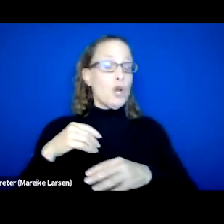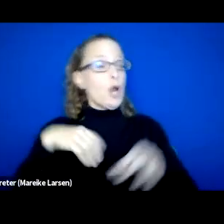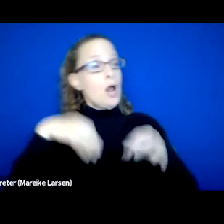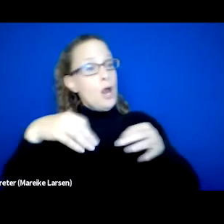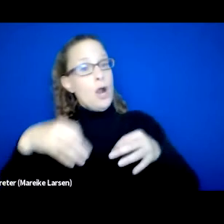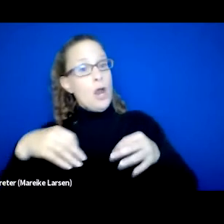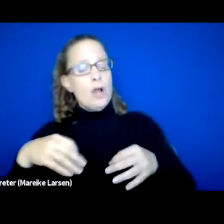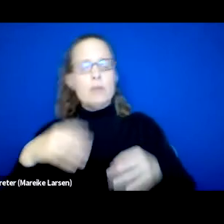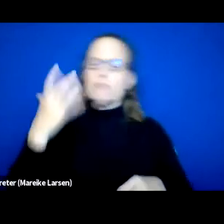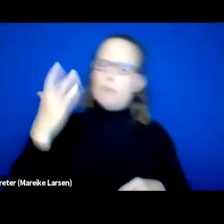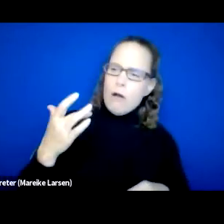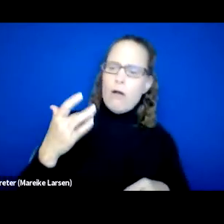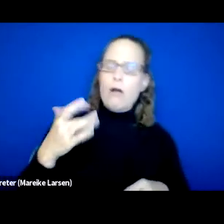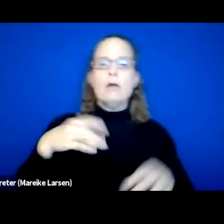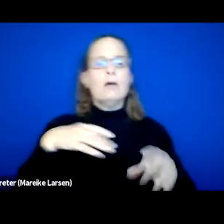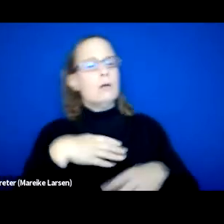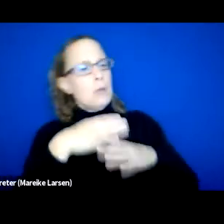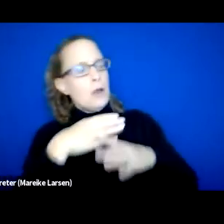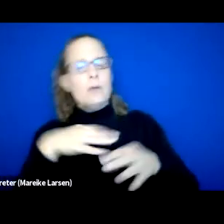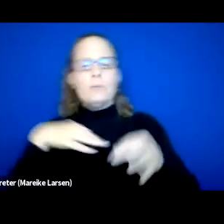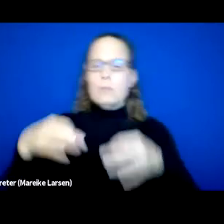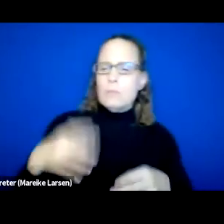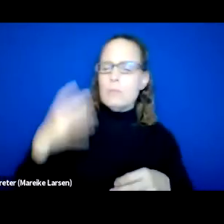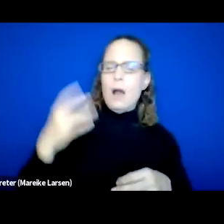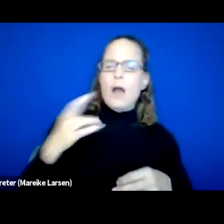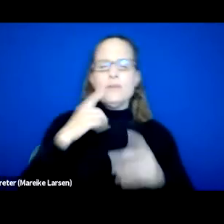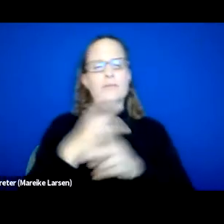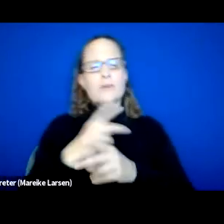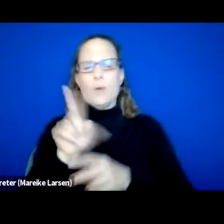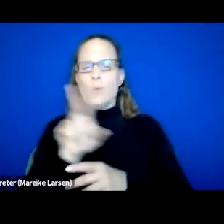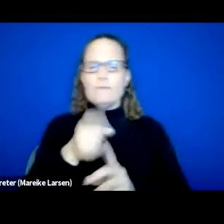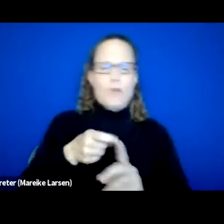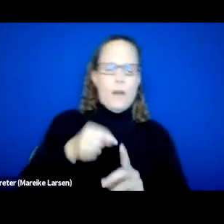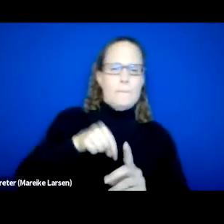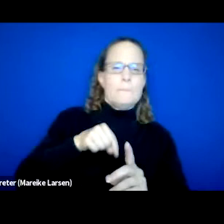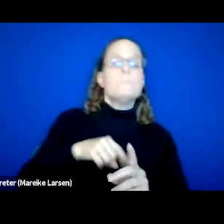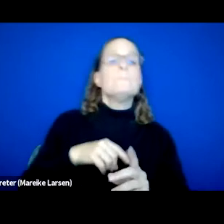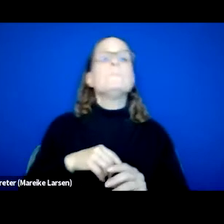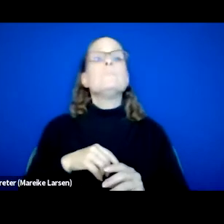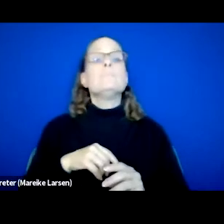to ultimately reach the root cause. So after we have a clear understanding of the root causes,